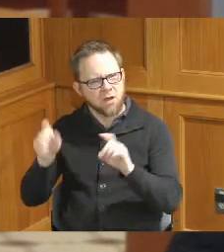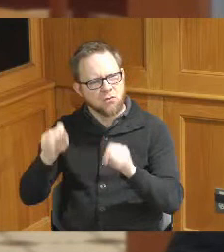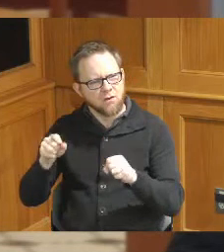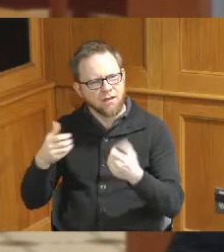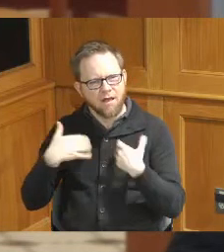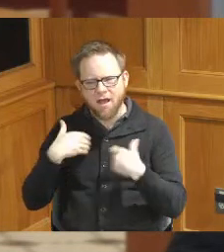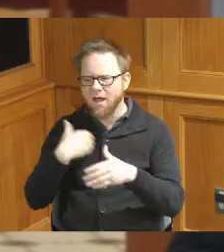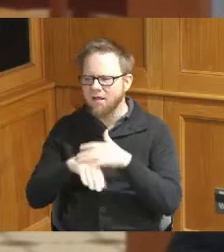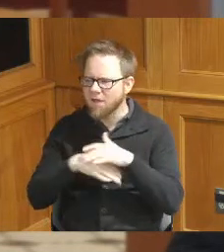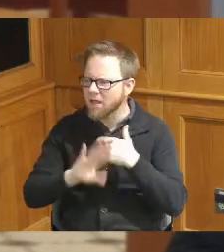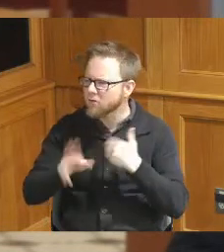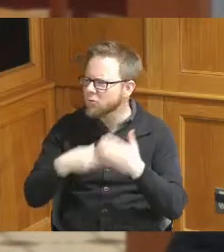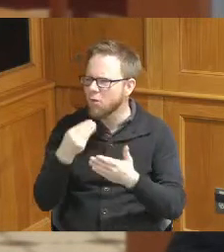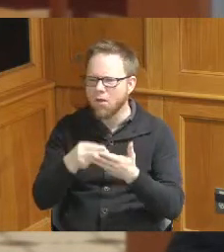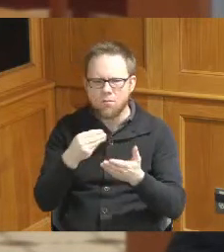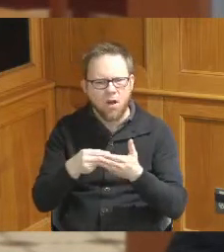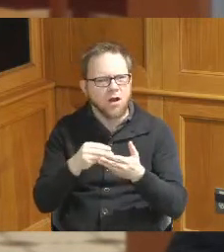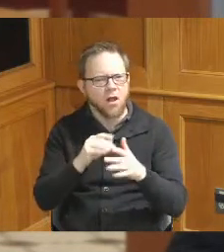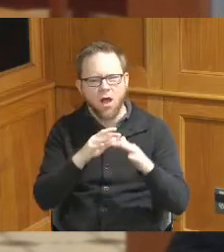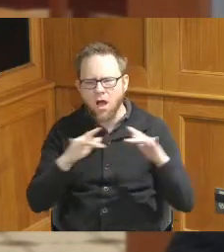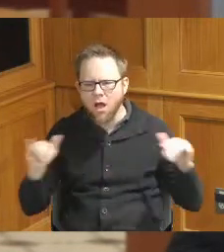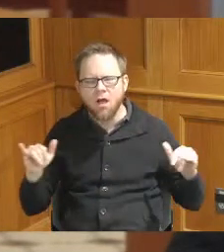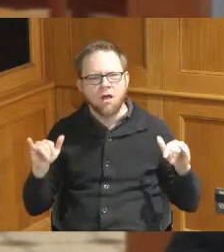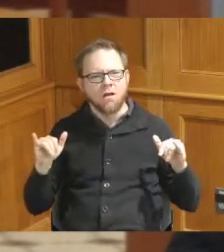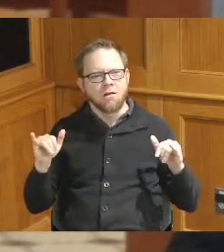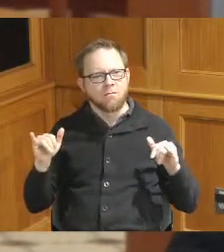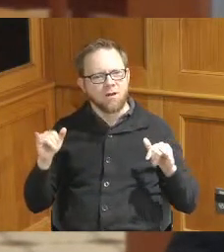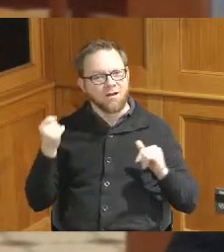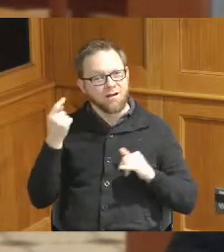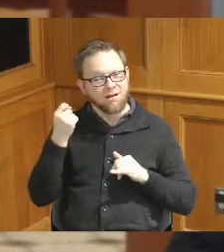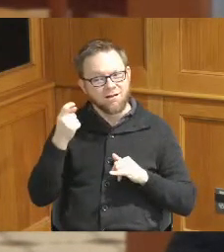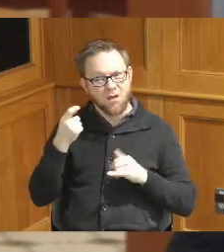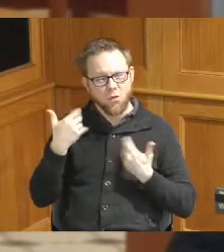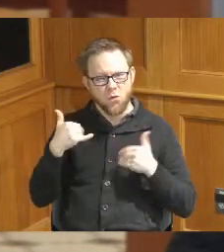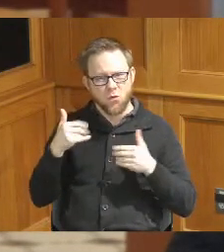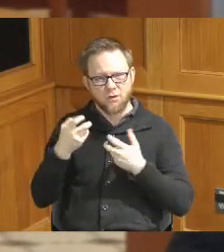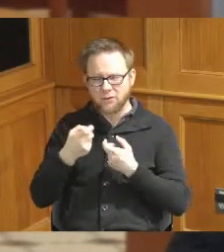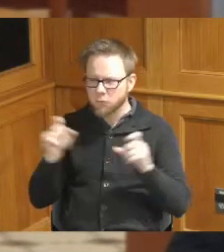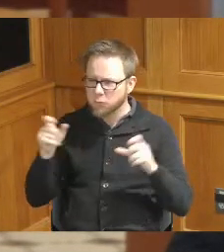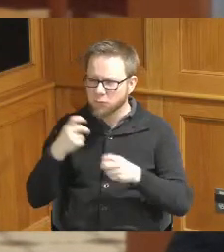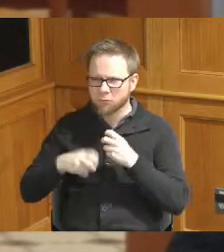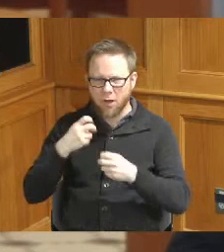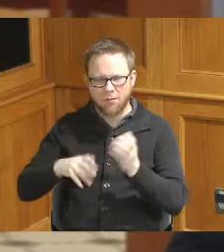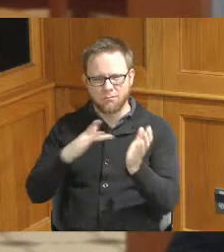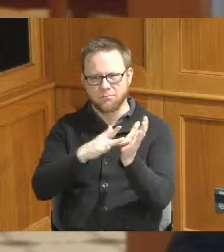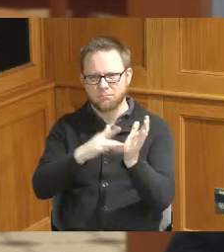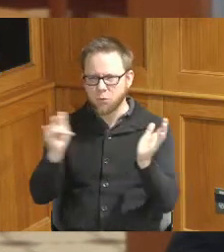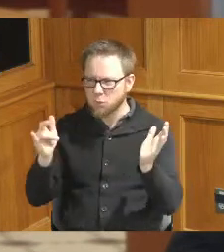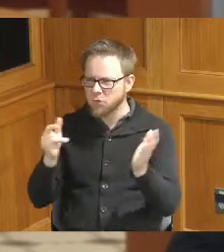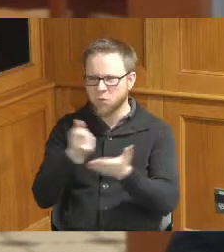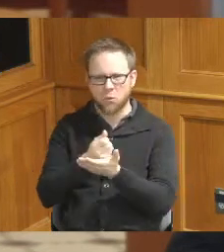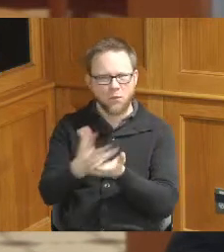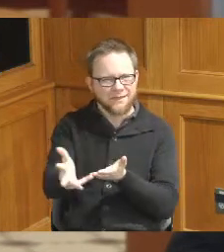the funds you need to do something but there's we have a major problem of abuse waste and yeah fraud